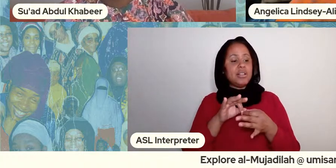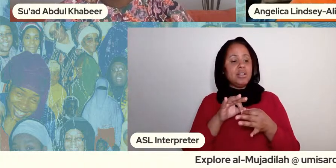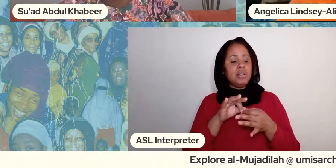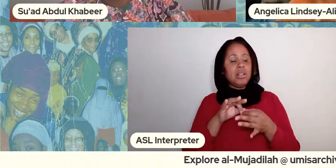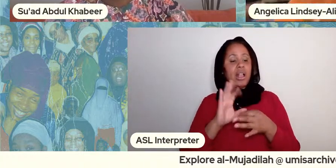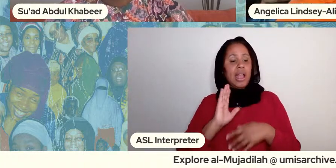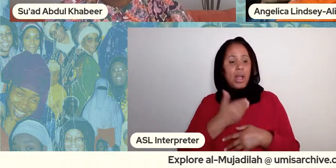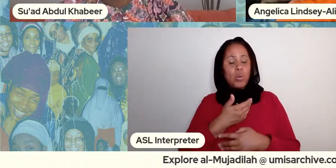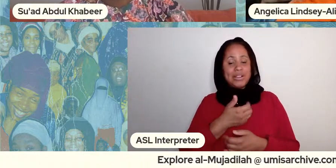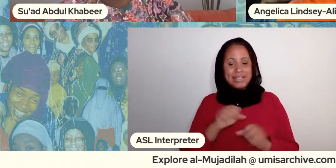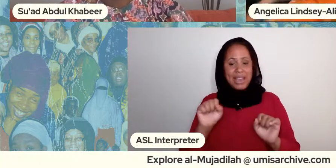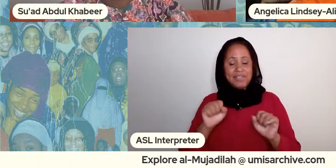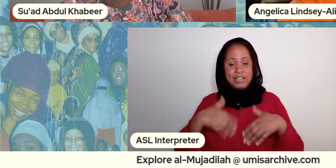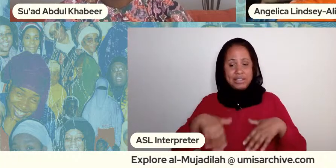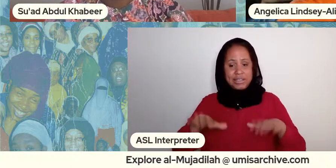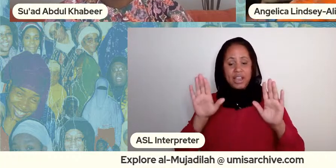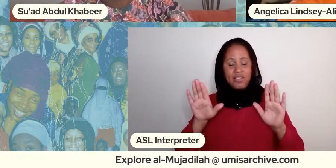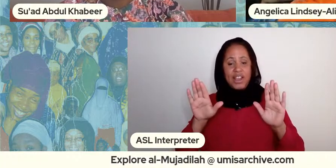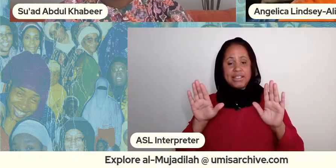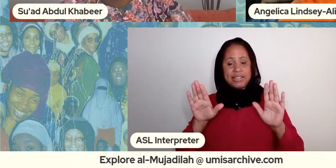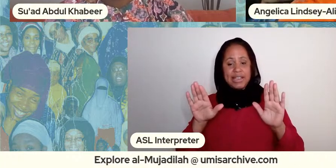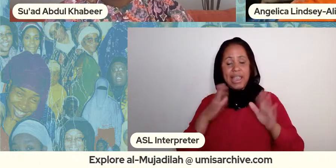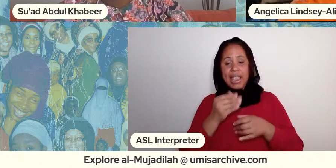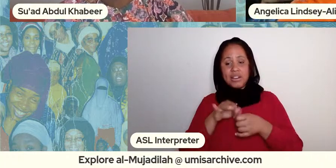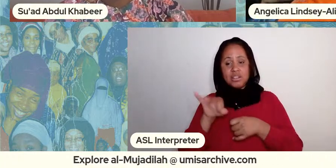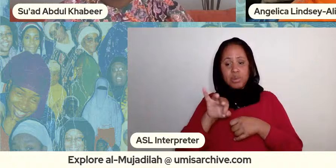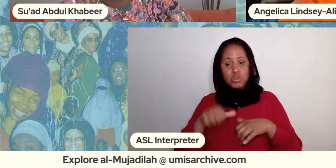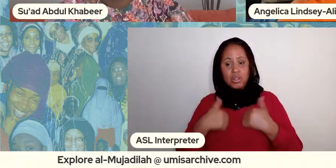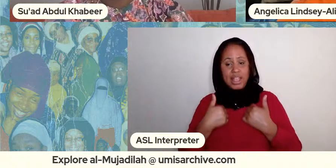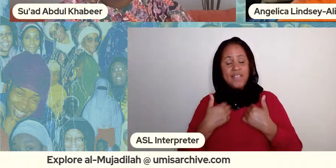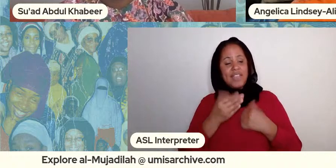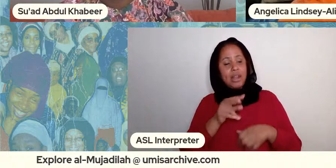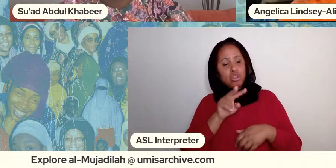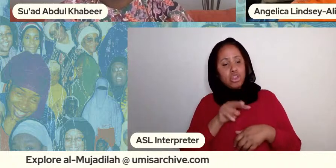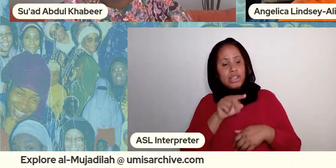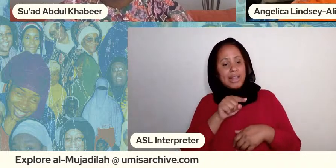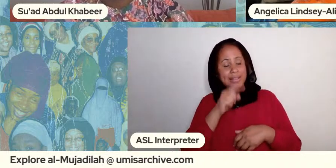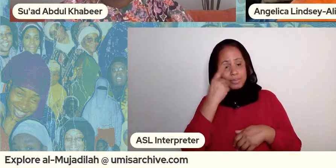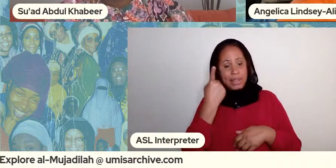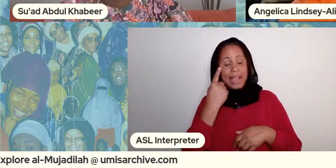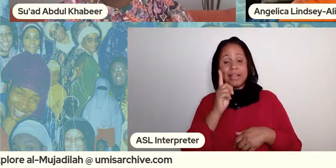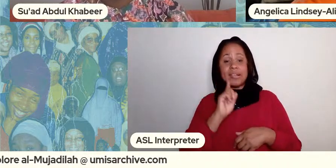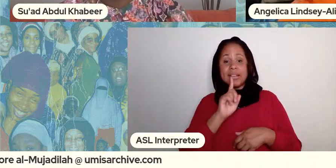black muslim woman this black muslim single mother you know who was forced you know to be resilient